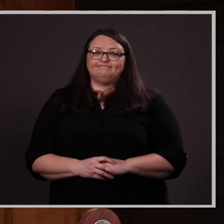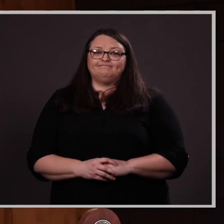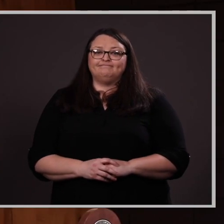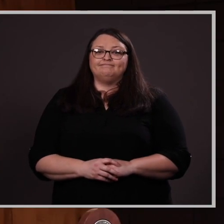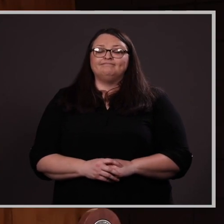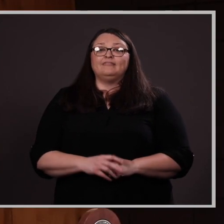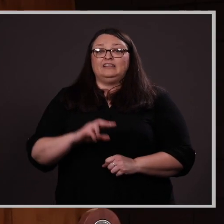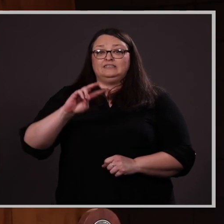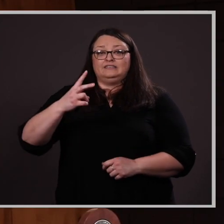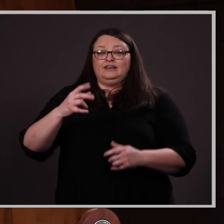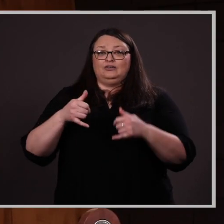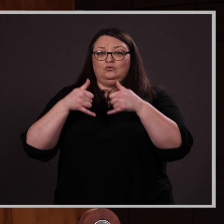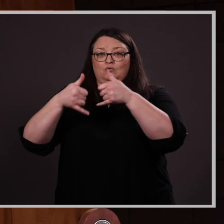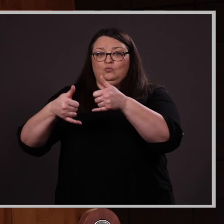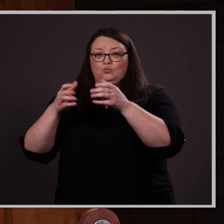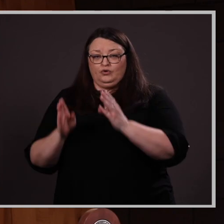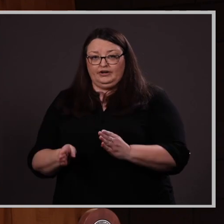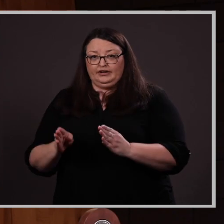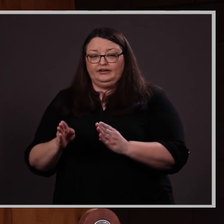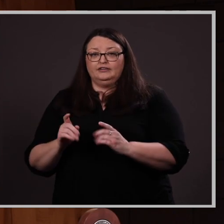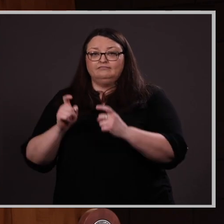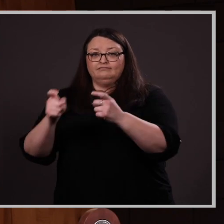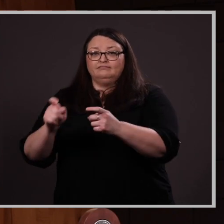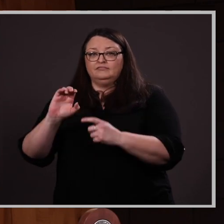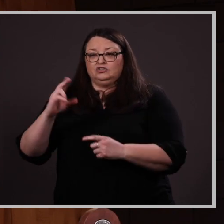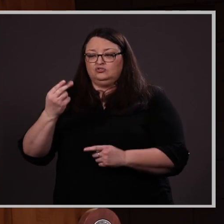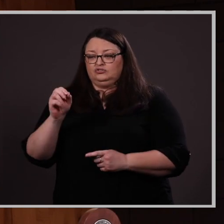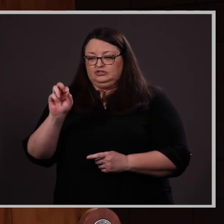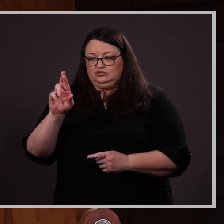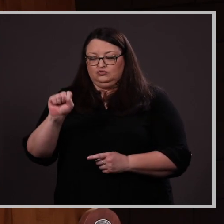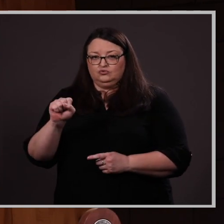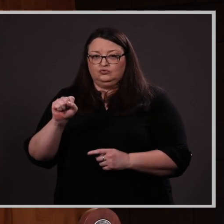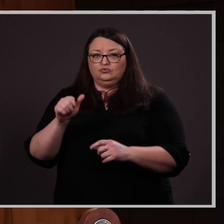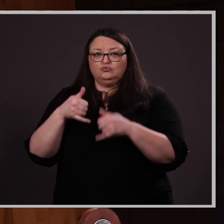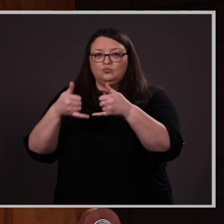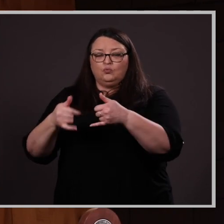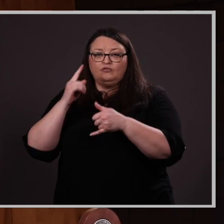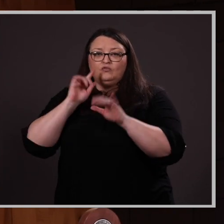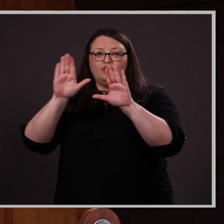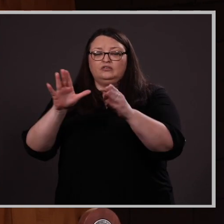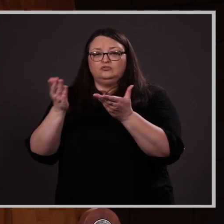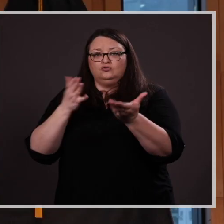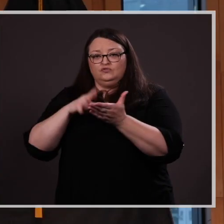Our second awardee being presented the Chancellor’s Award for Outstanding Service Learning is